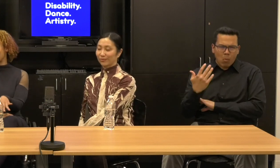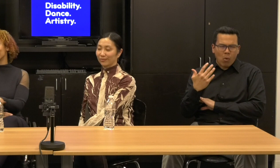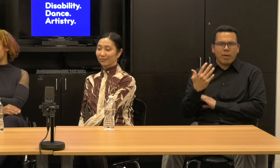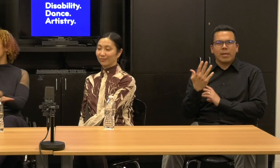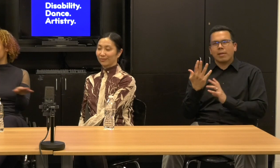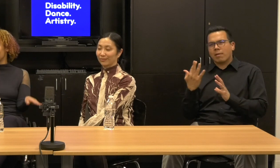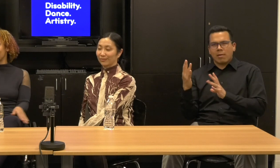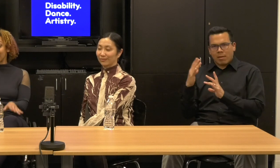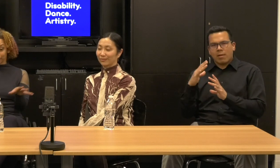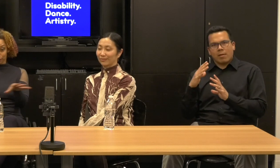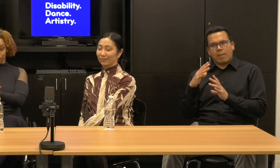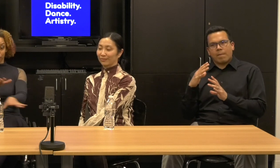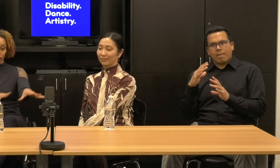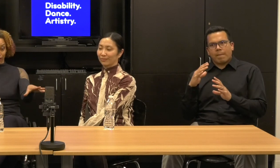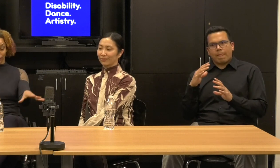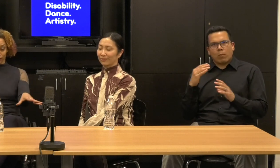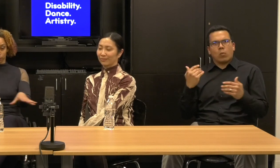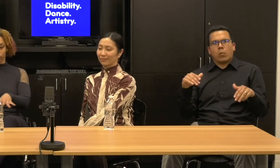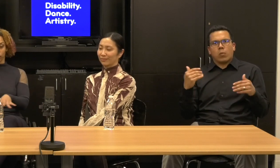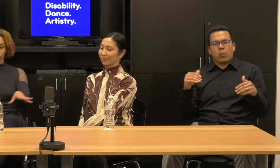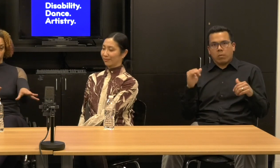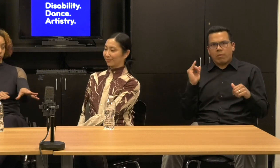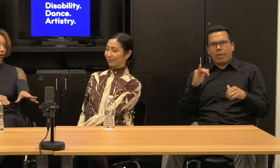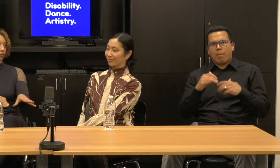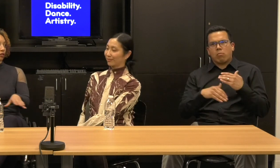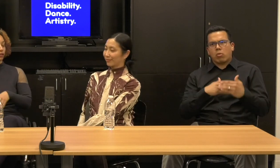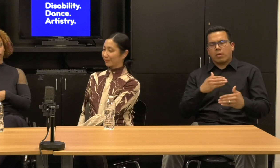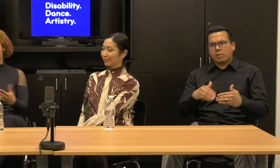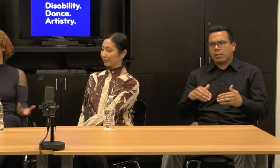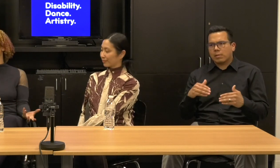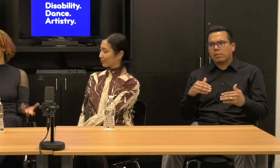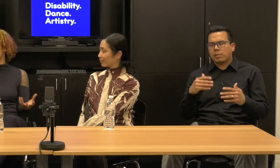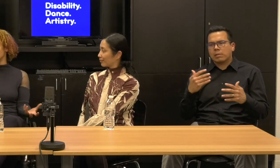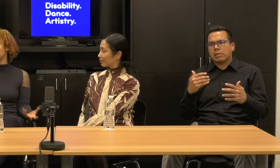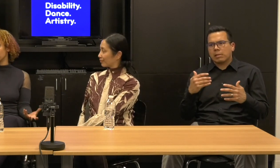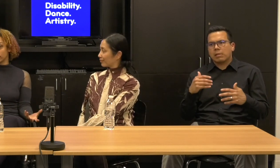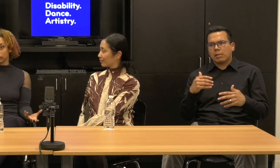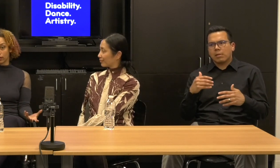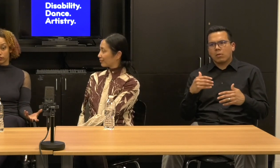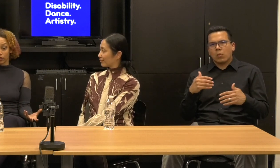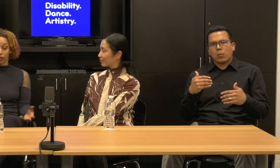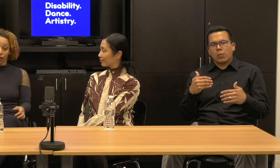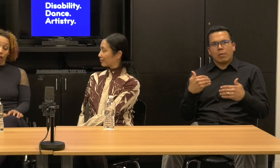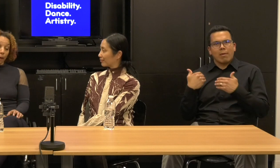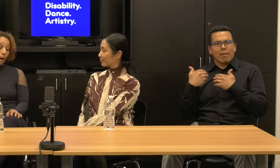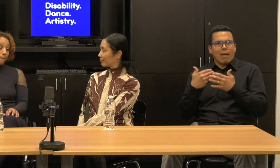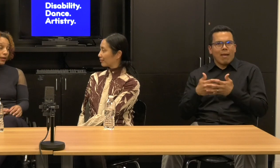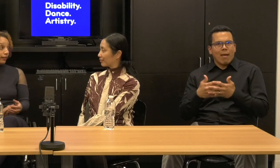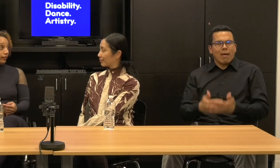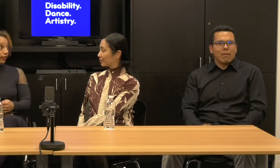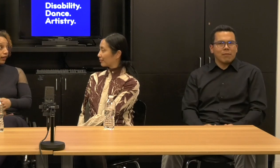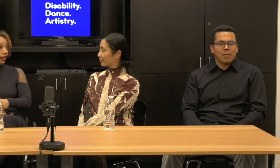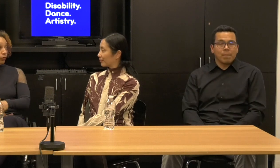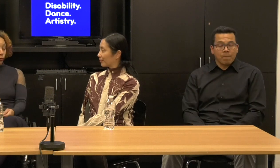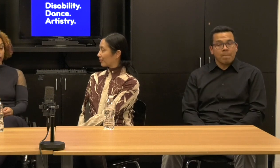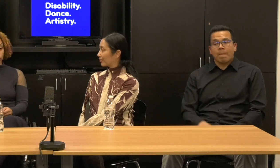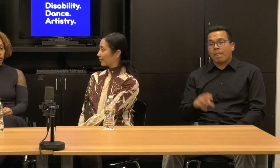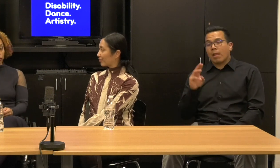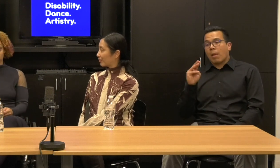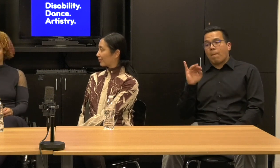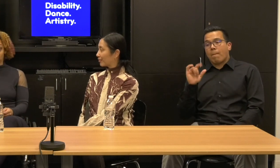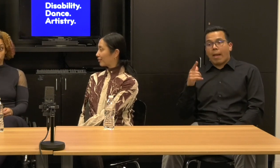So that process was one of intense and it'd be an intensity, Michael and I, we would rehearse